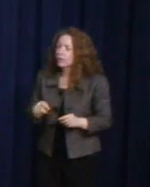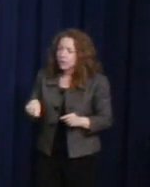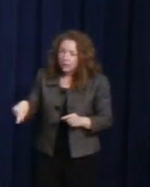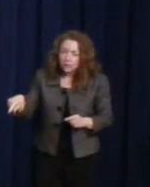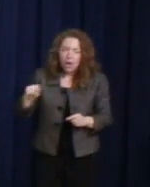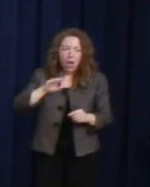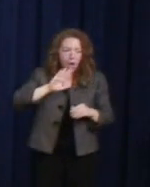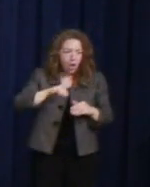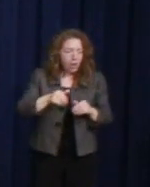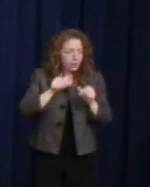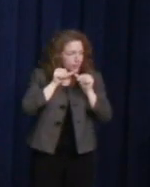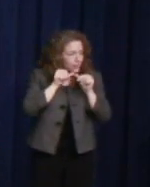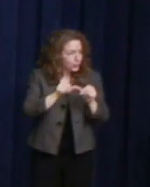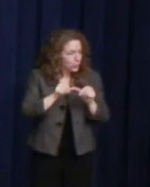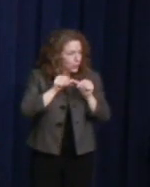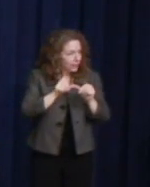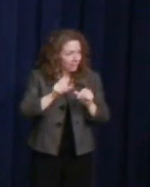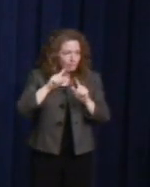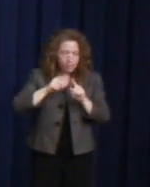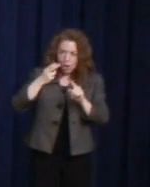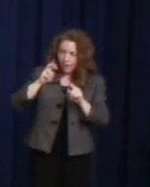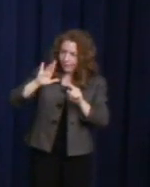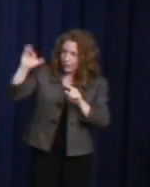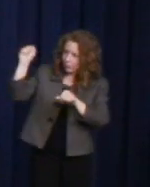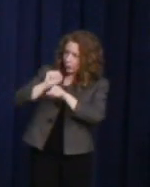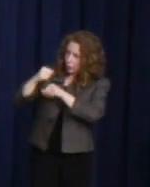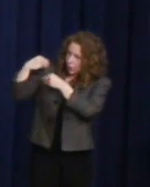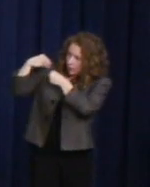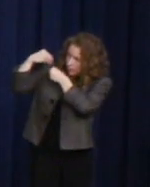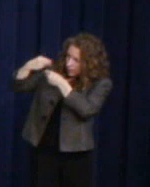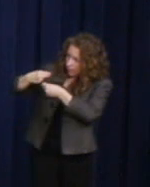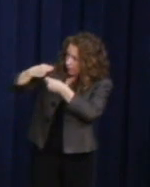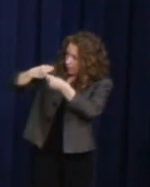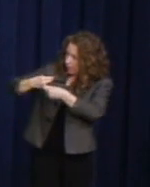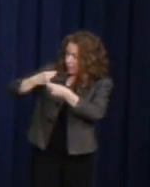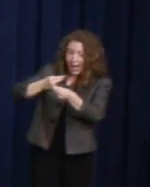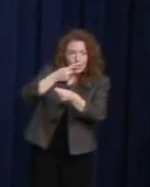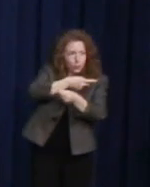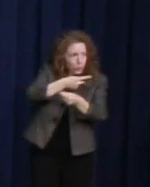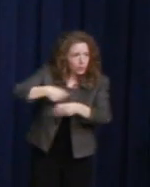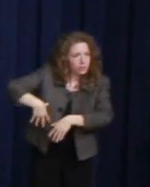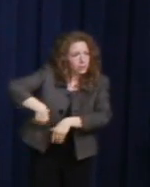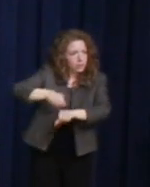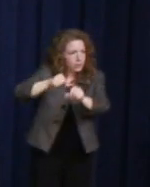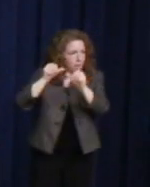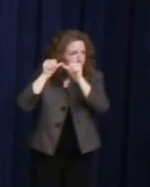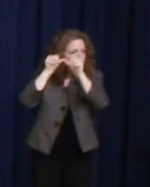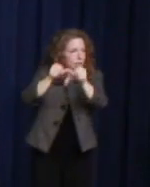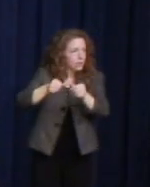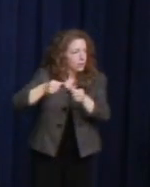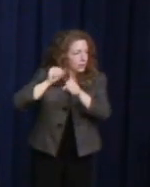that Harvey Milk did and you create an opportunity for people like myself. So we can have real conversations with people